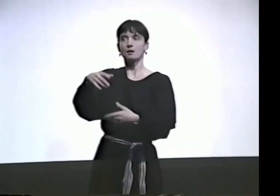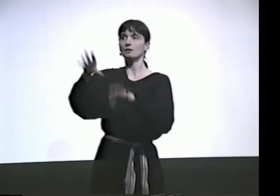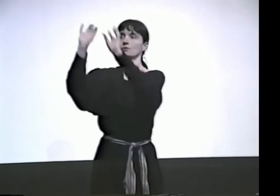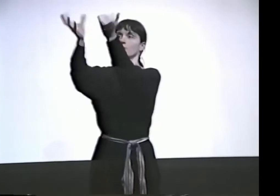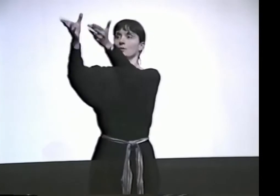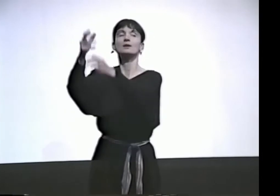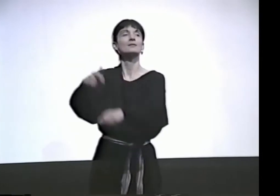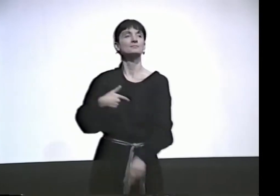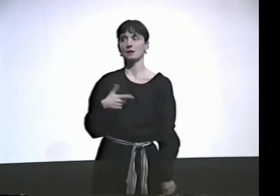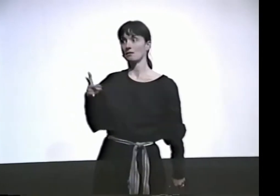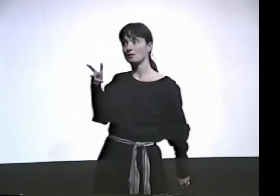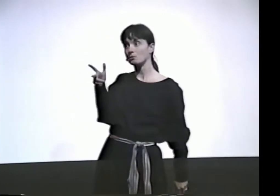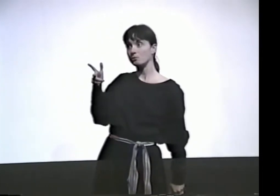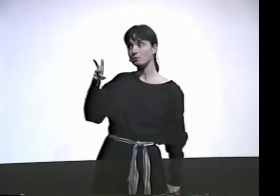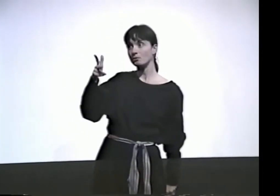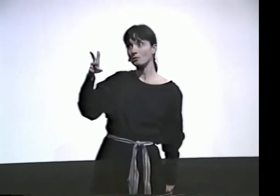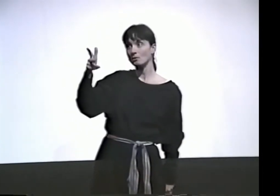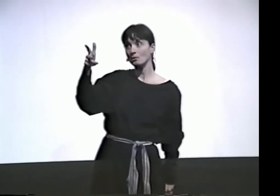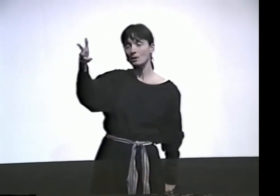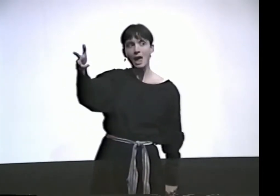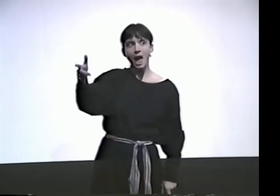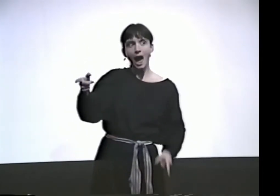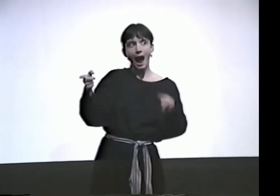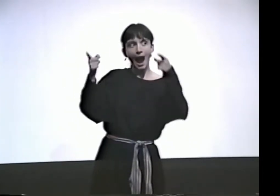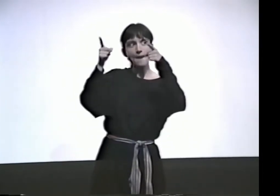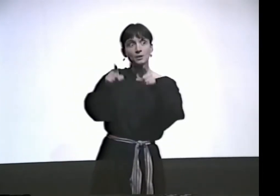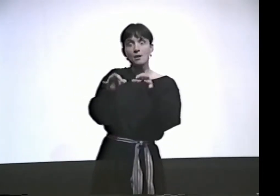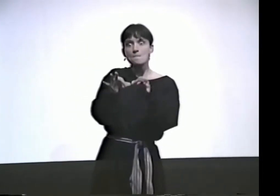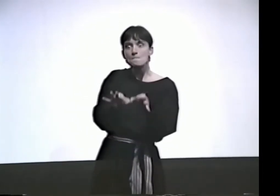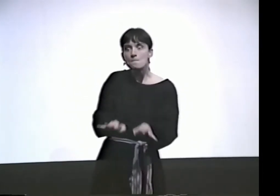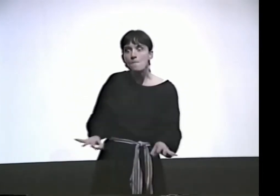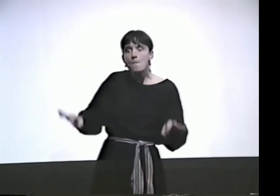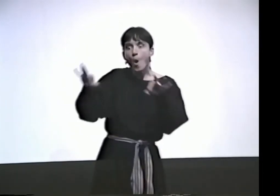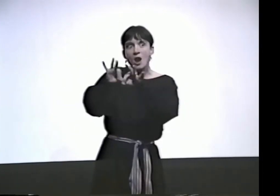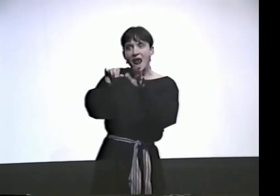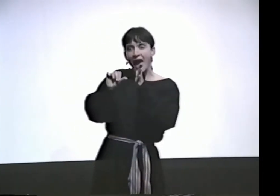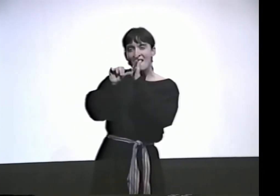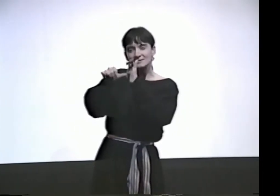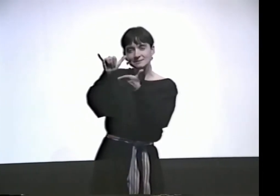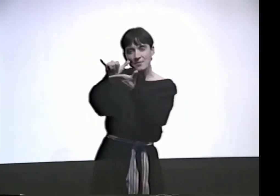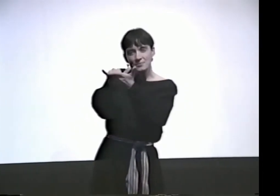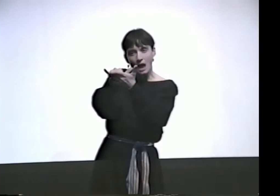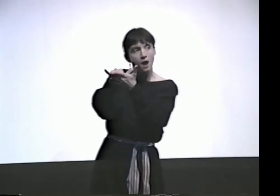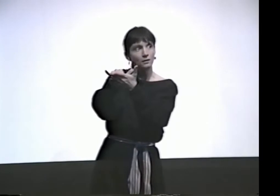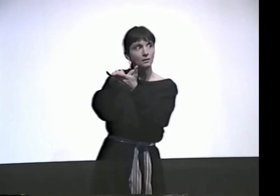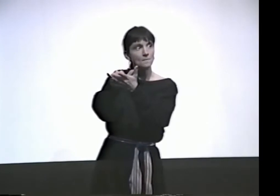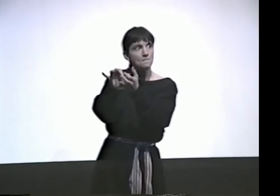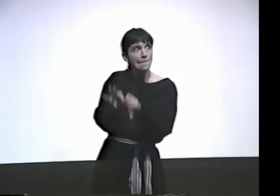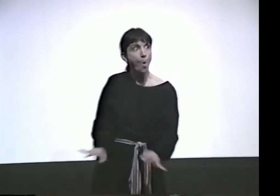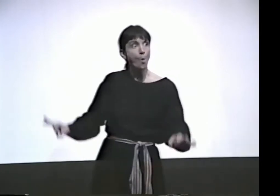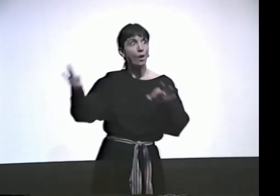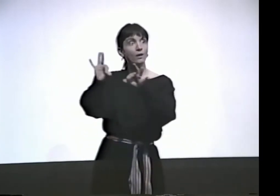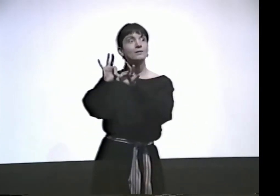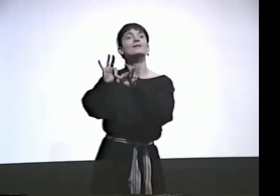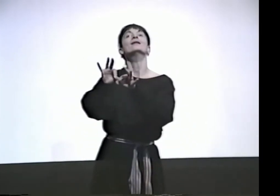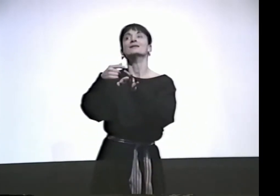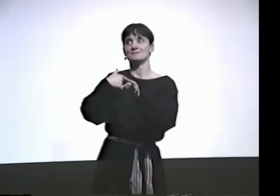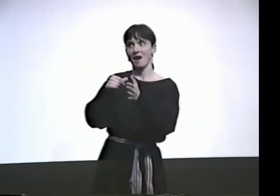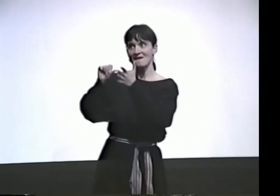AND SO I SIGN THEM REALLY FAST. THE CAR COMES UP RATHER SLOW. IT'S IMPORTANT TO EMPHASIZE THAT.